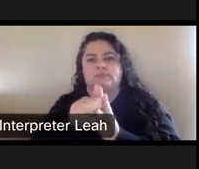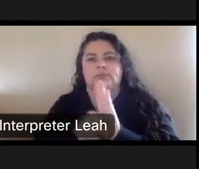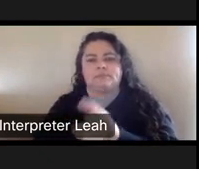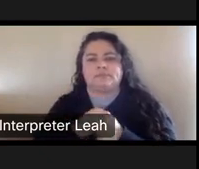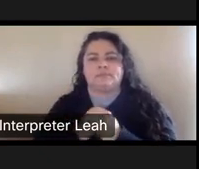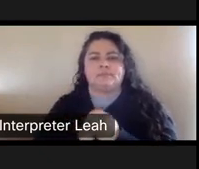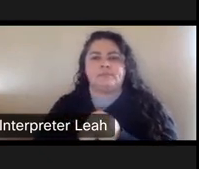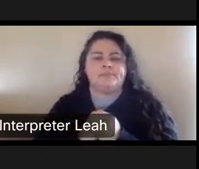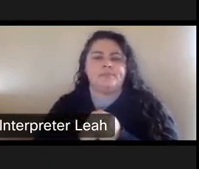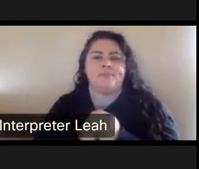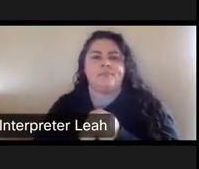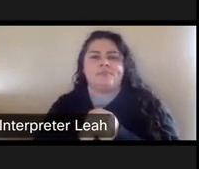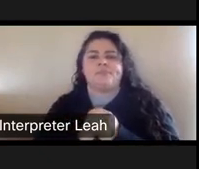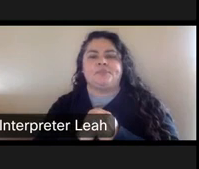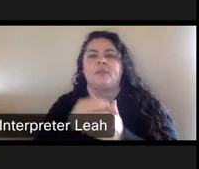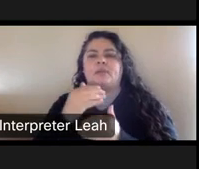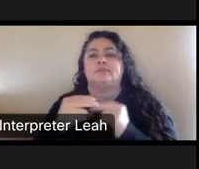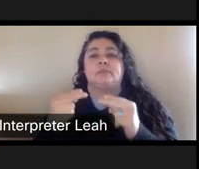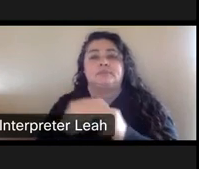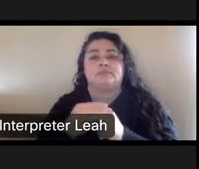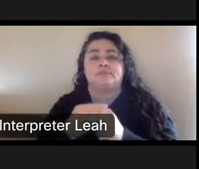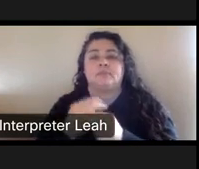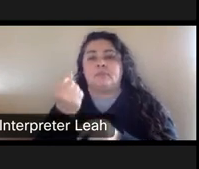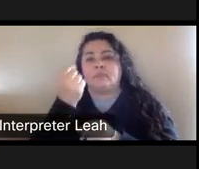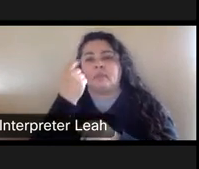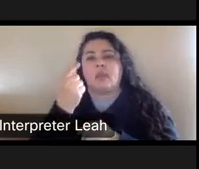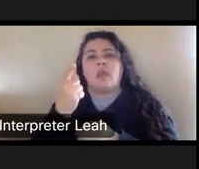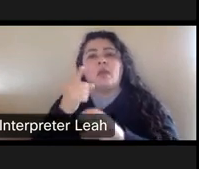So the way we understand how copyright works and.